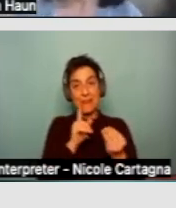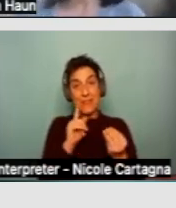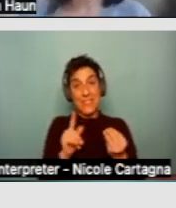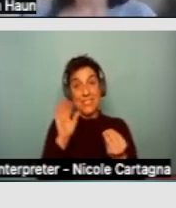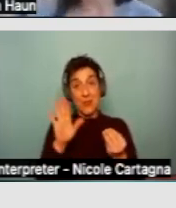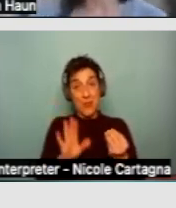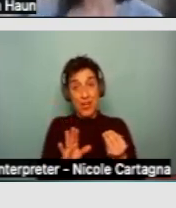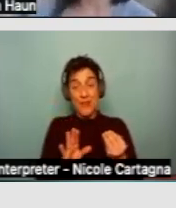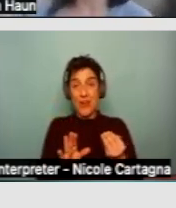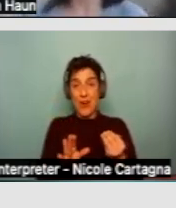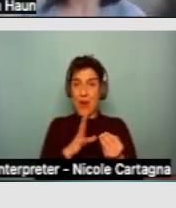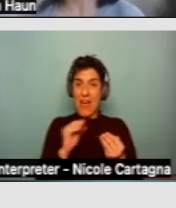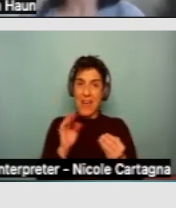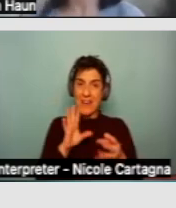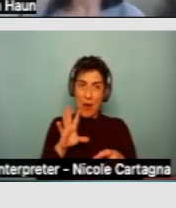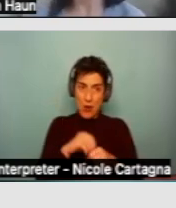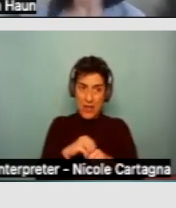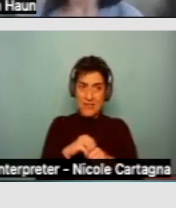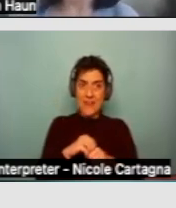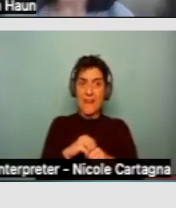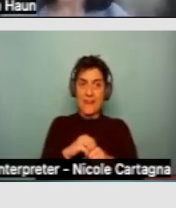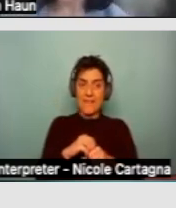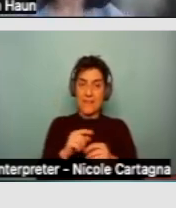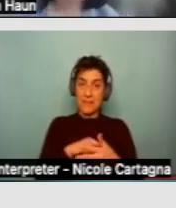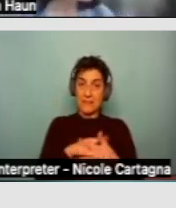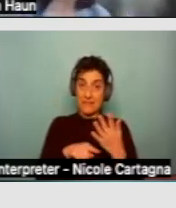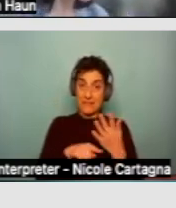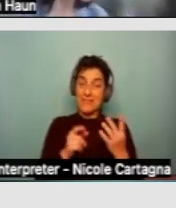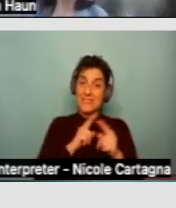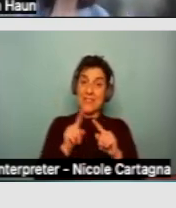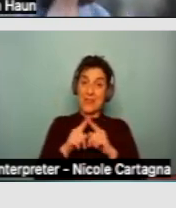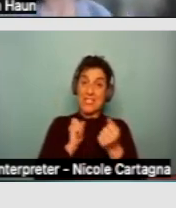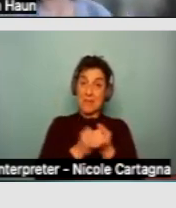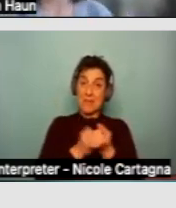very comprehensive set of supports that's highly individualized.